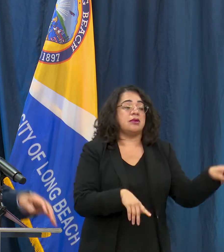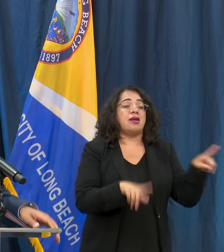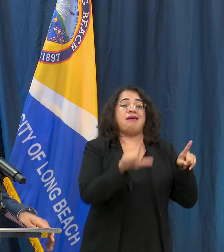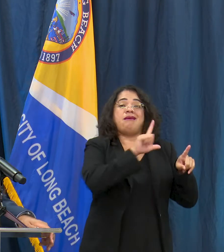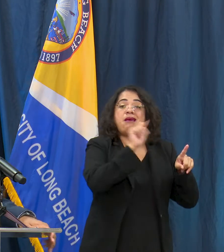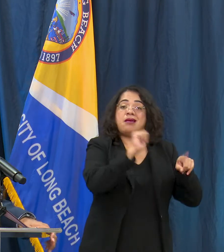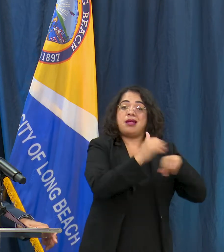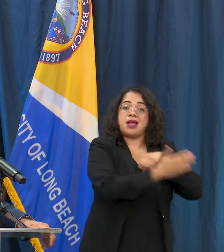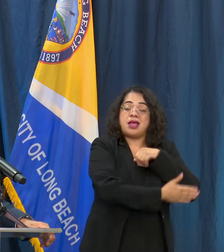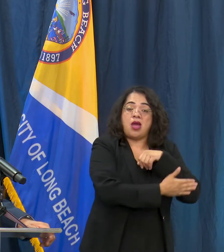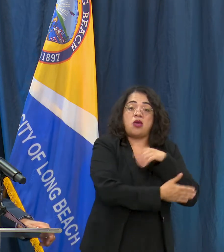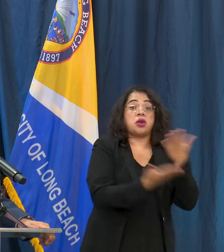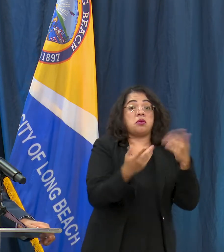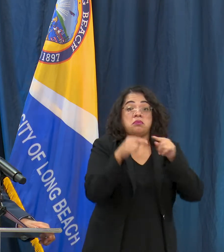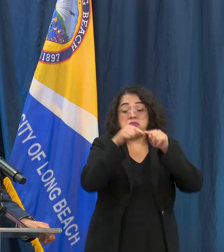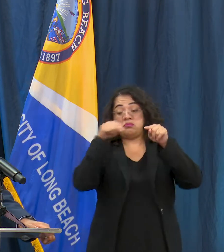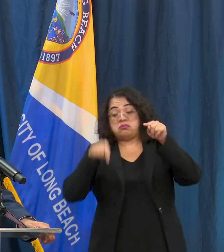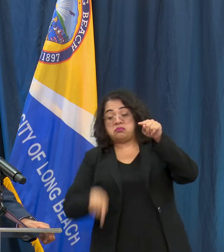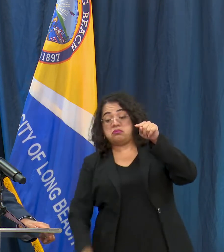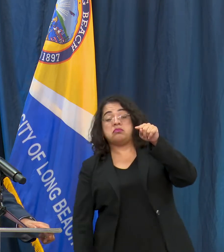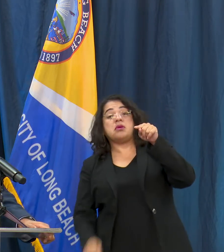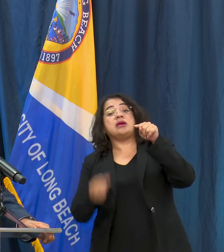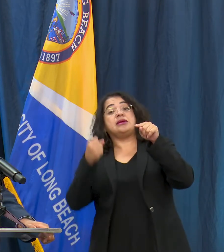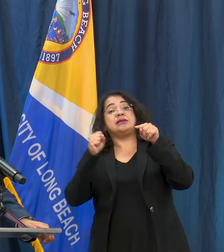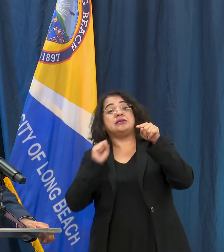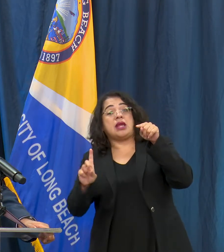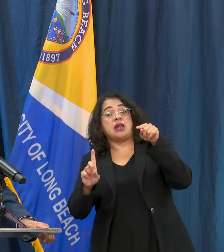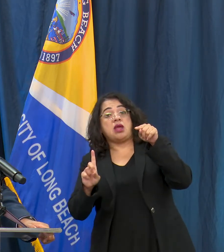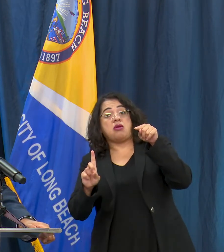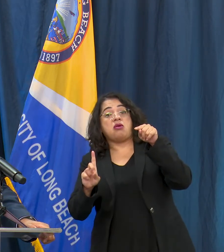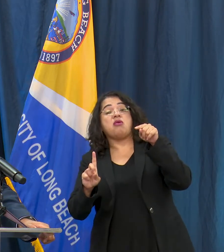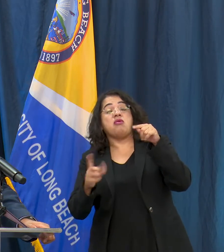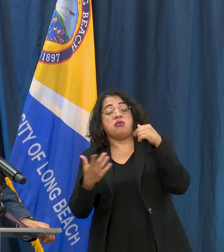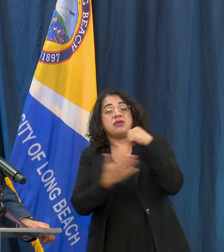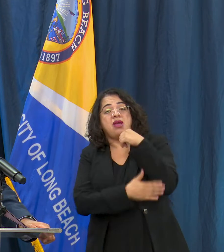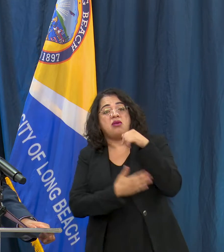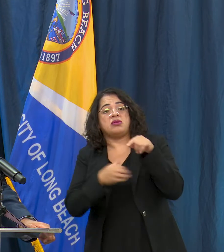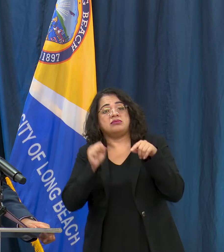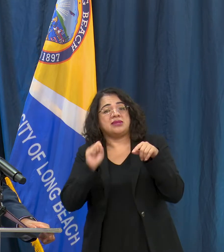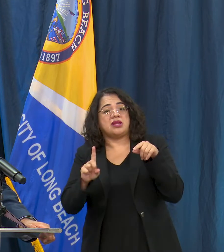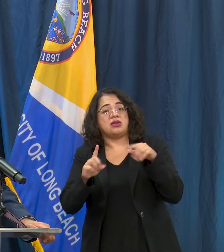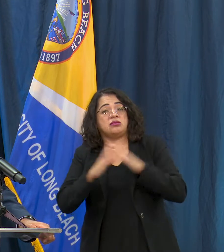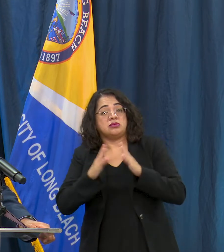down into San Diego and other places, Long Beach has had the most cautious